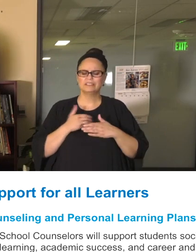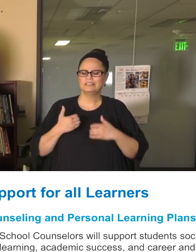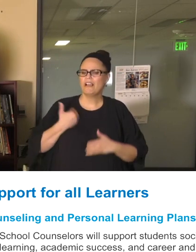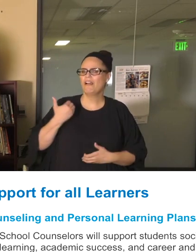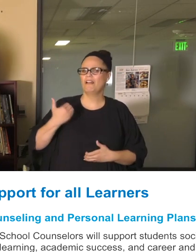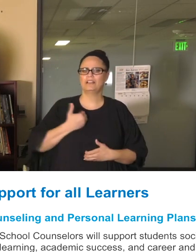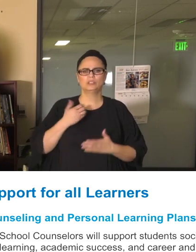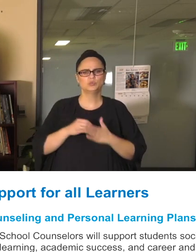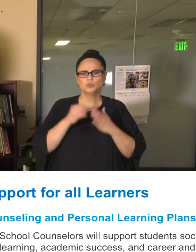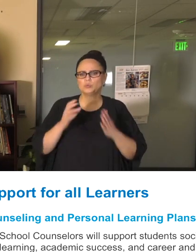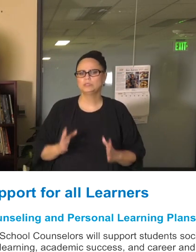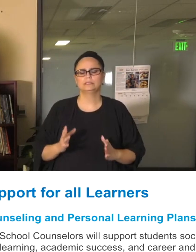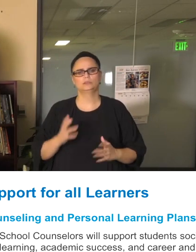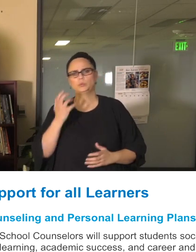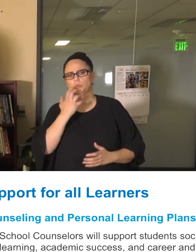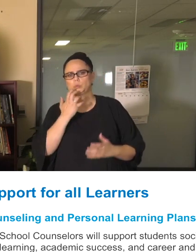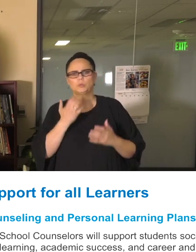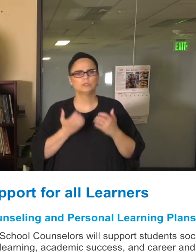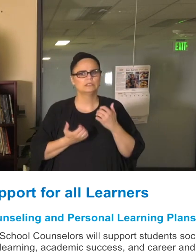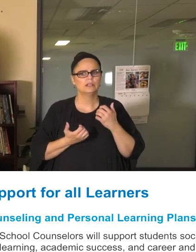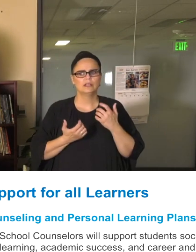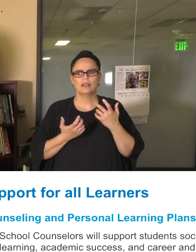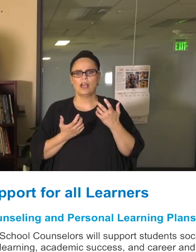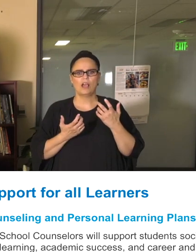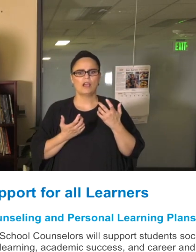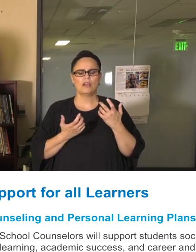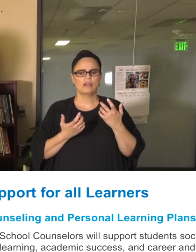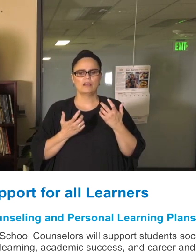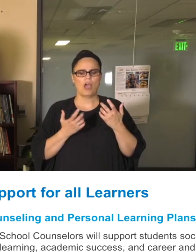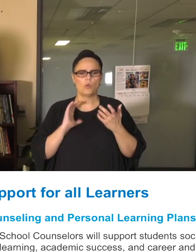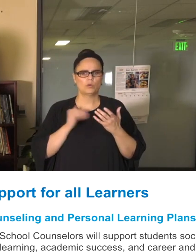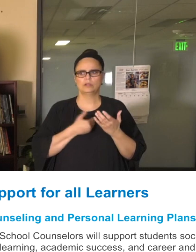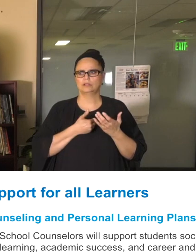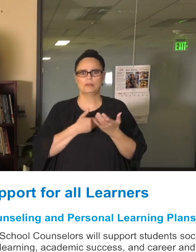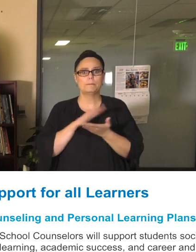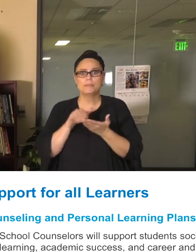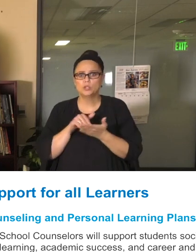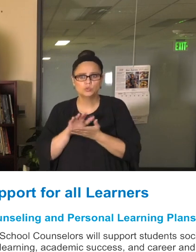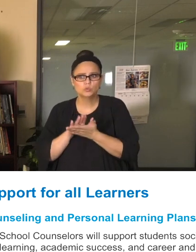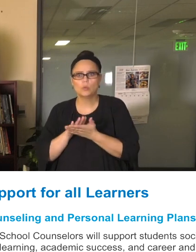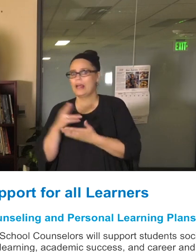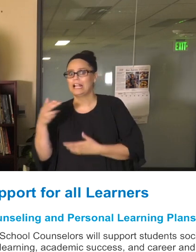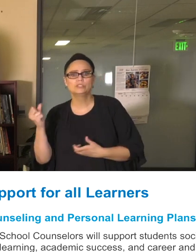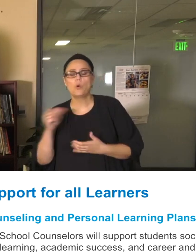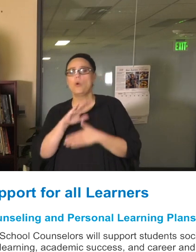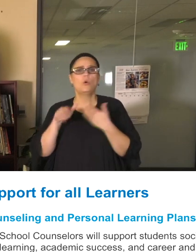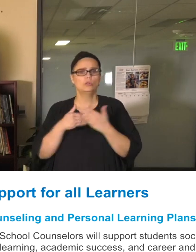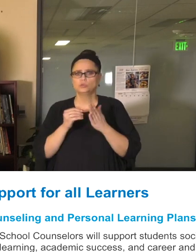some of our elementary students, some of our middle school students and our high school students in